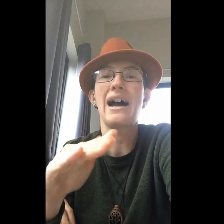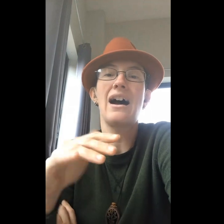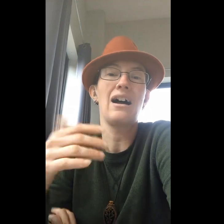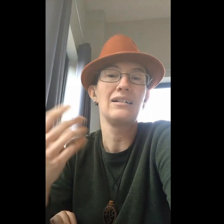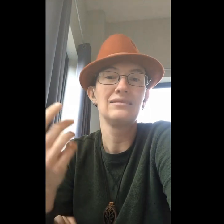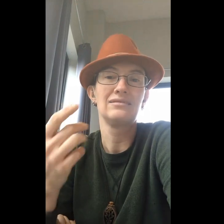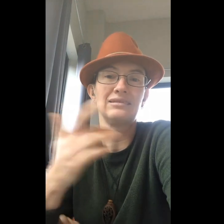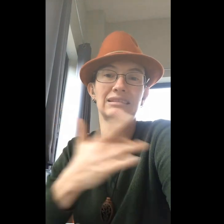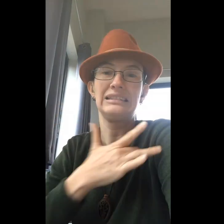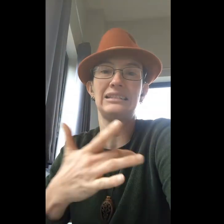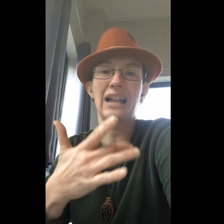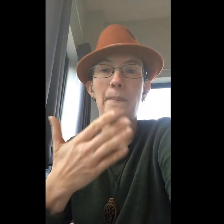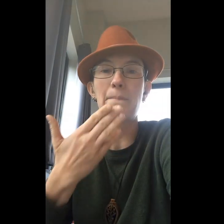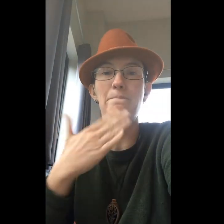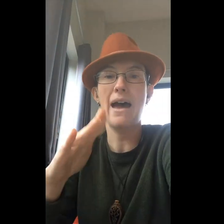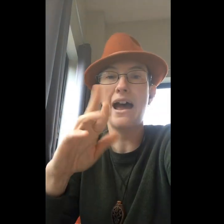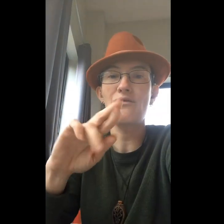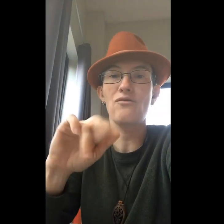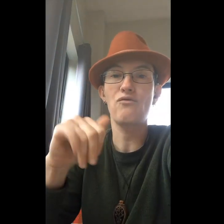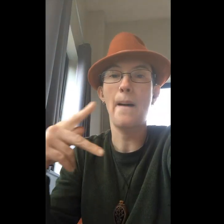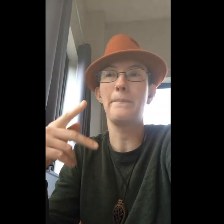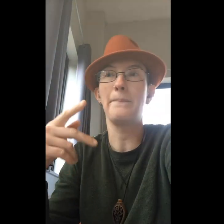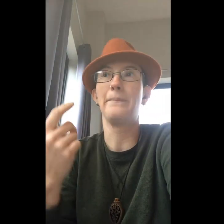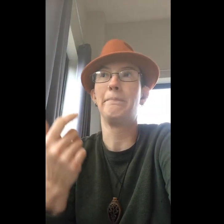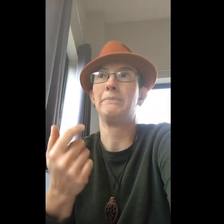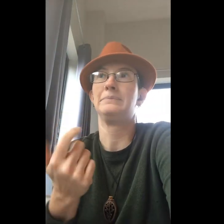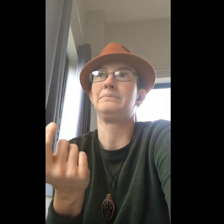It tends to get a bad rap.